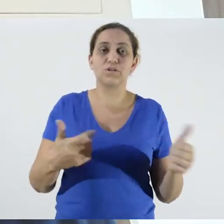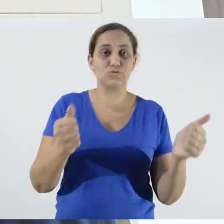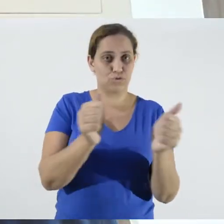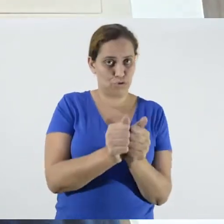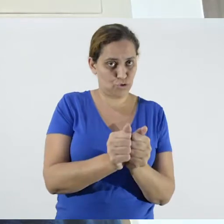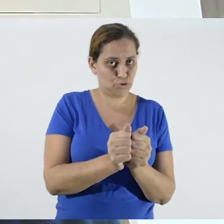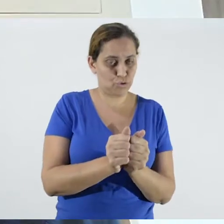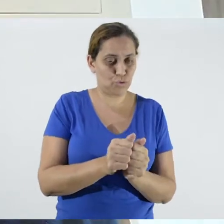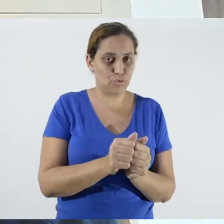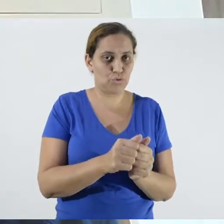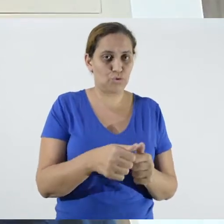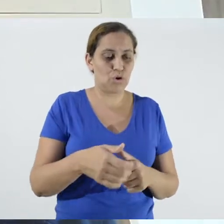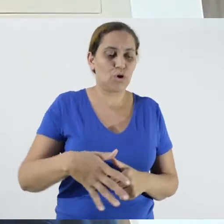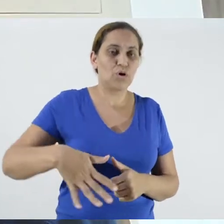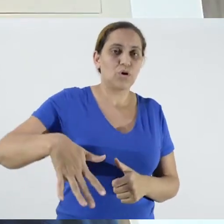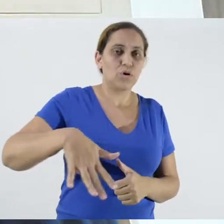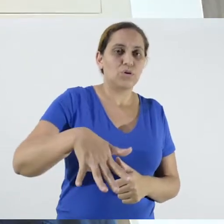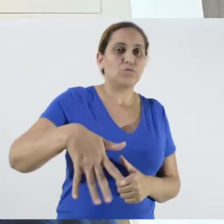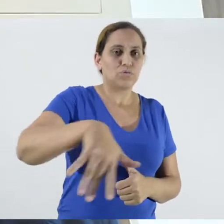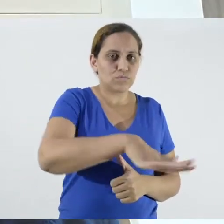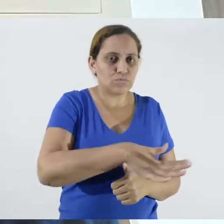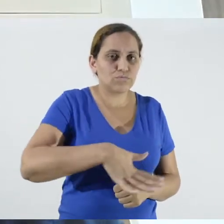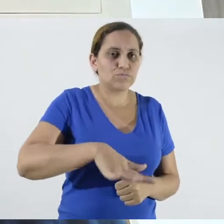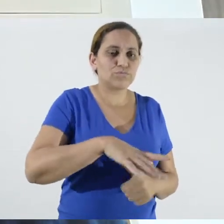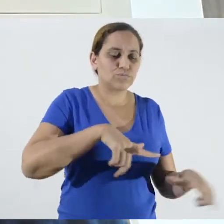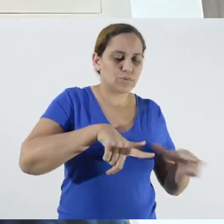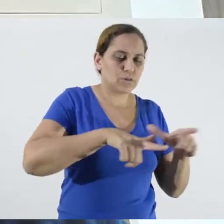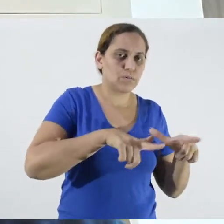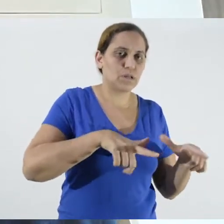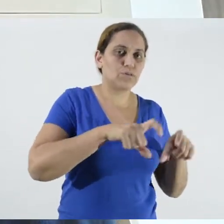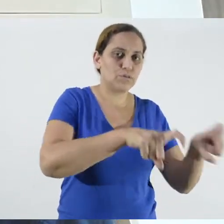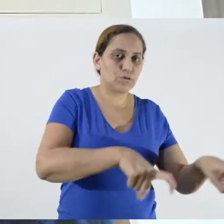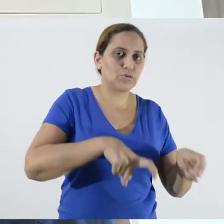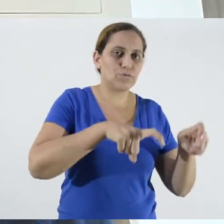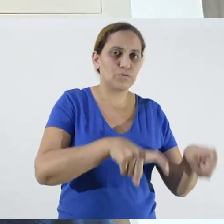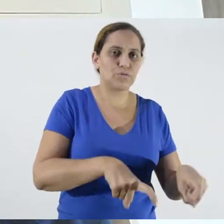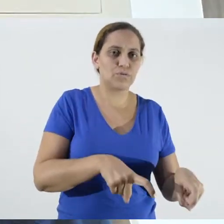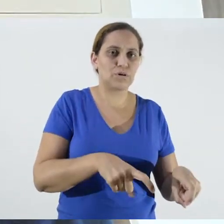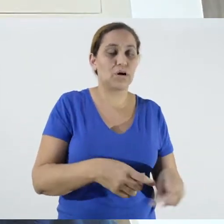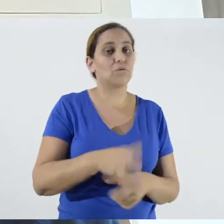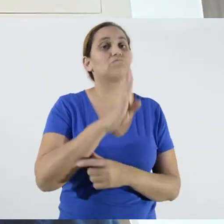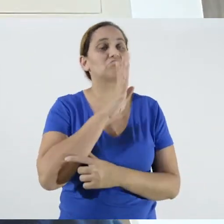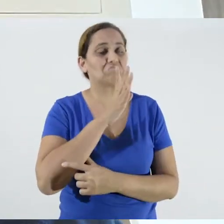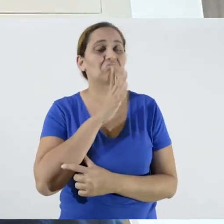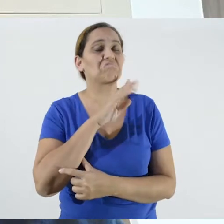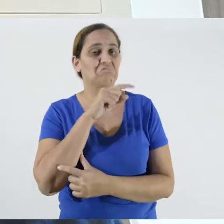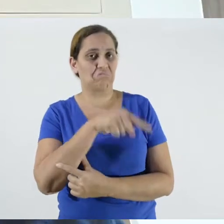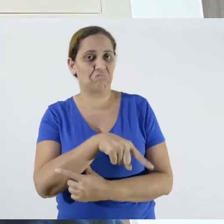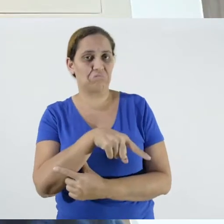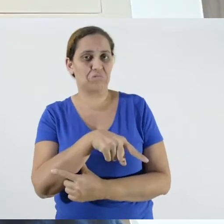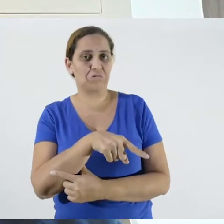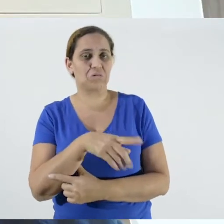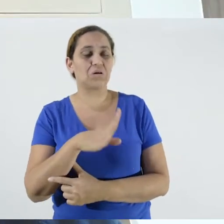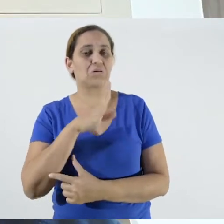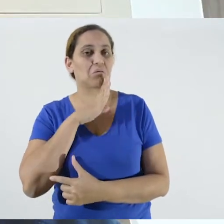small, medium or large, actually know these people.